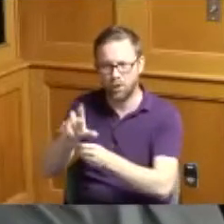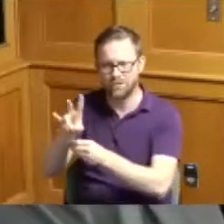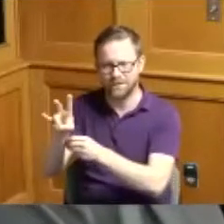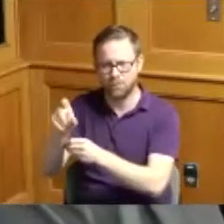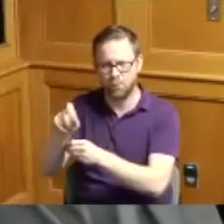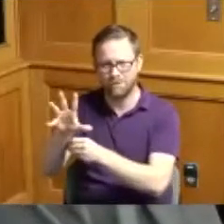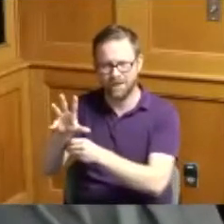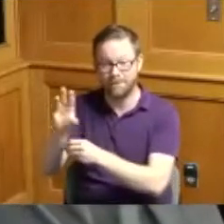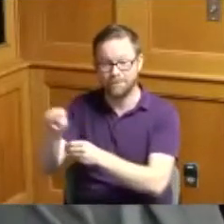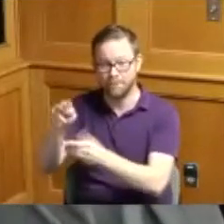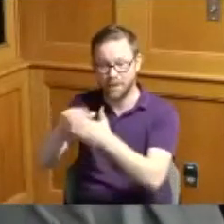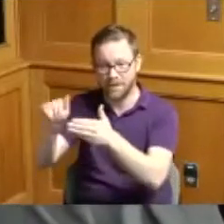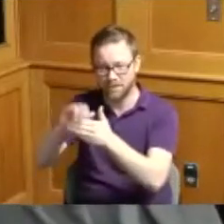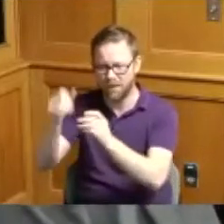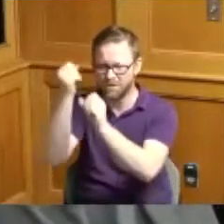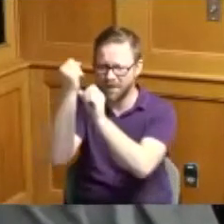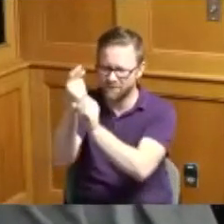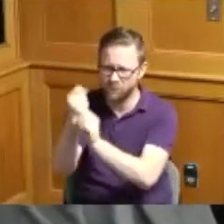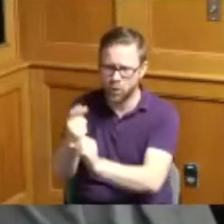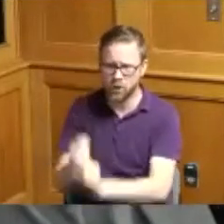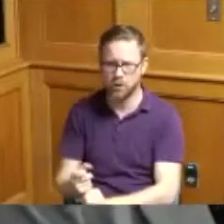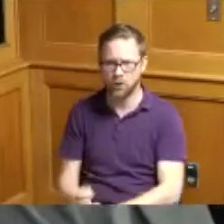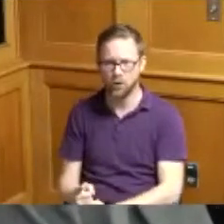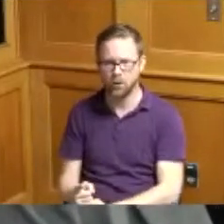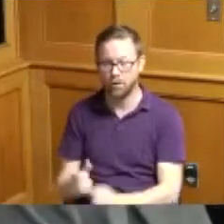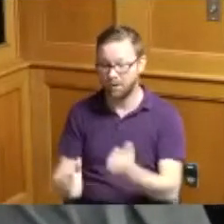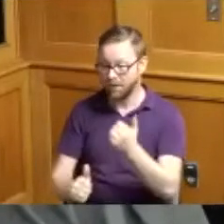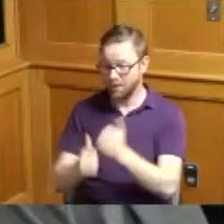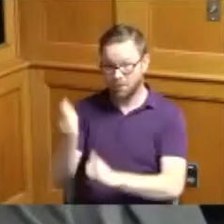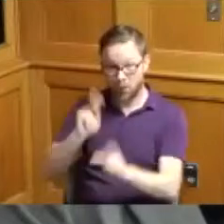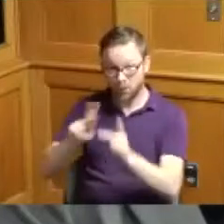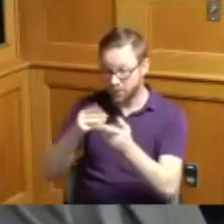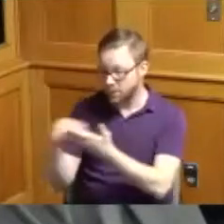year the highest even though majority of the consumers are African-Americans it doesn't